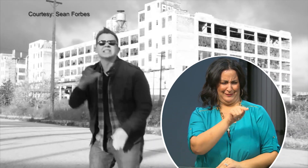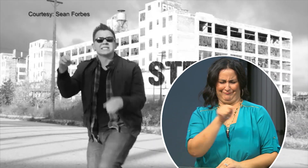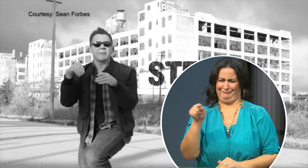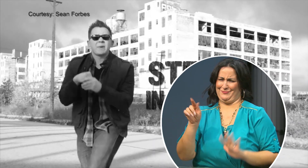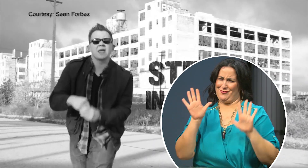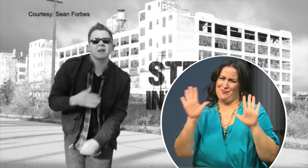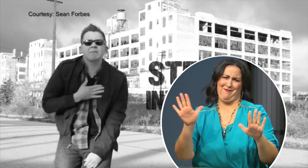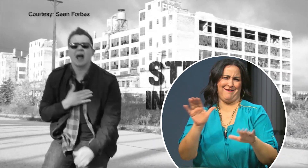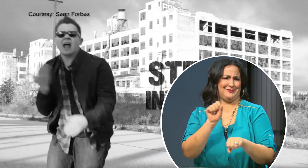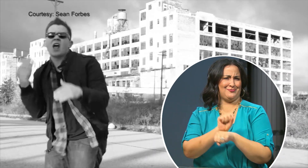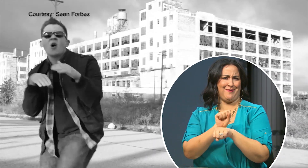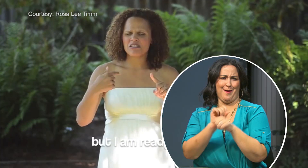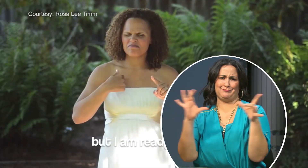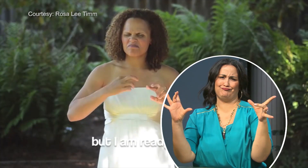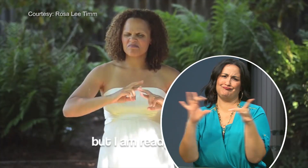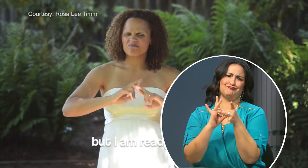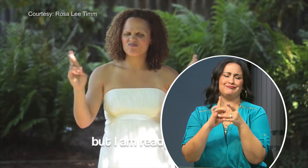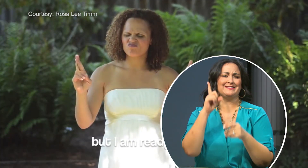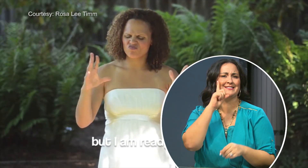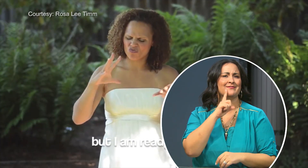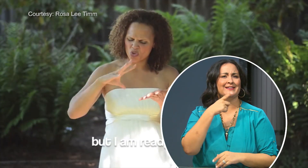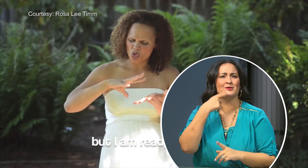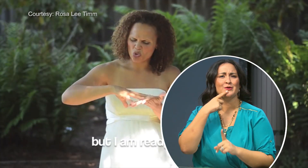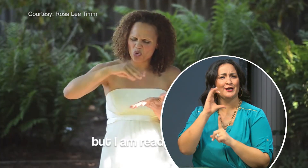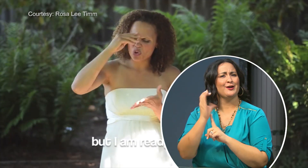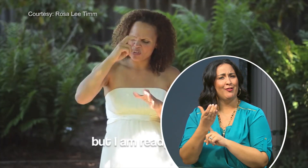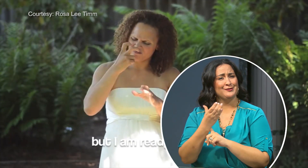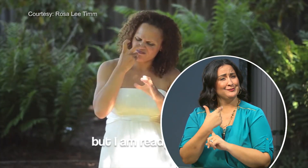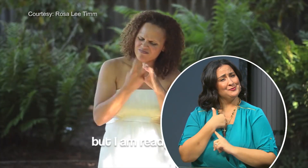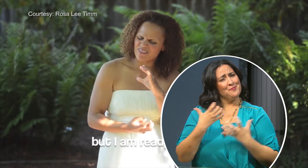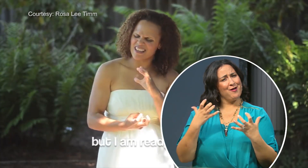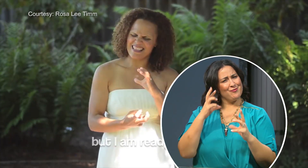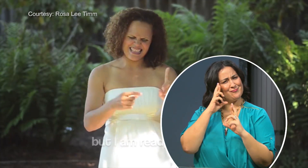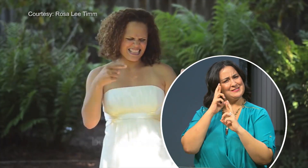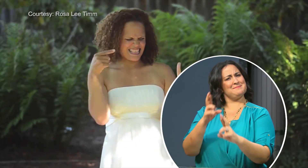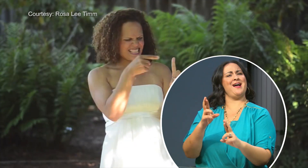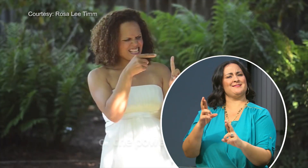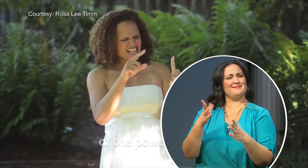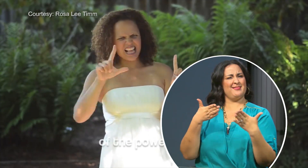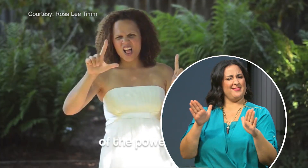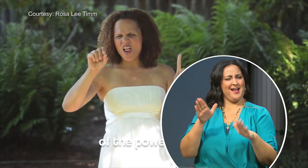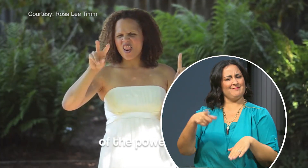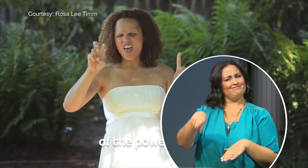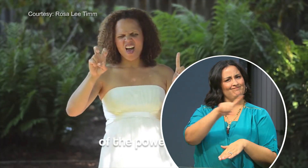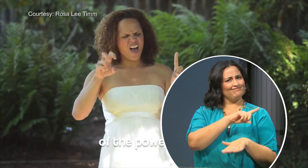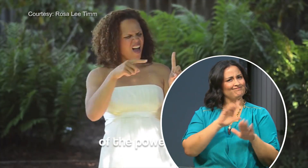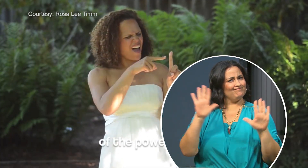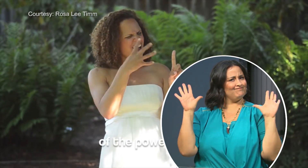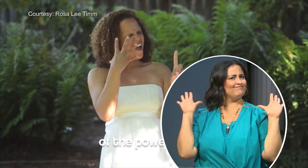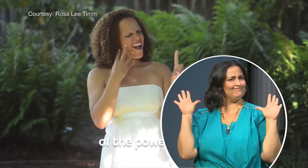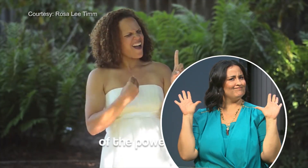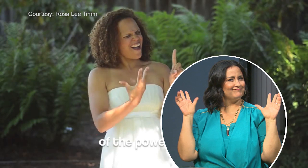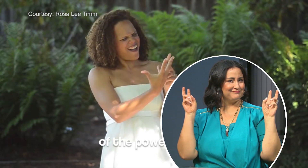doing a fine job of bridging the two cultures. I want to leave space for them.”